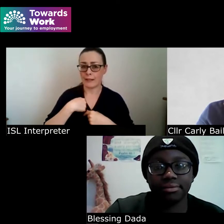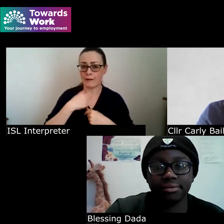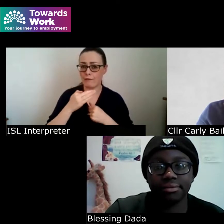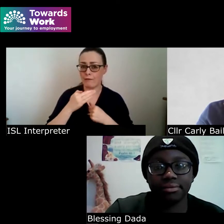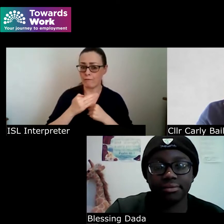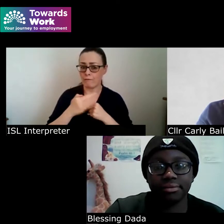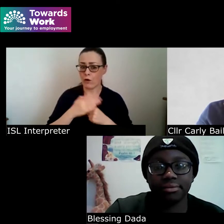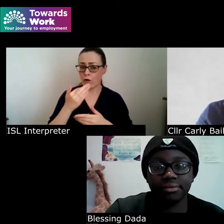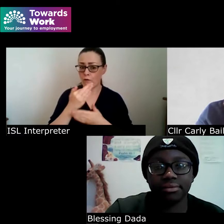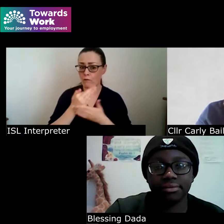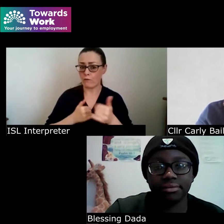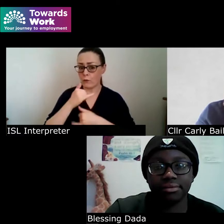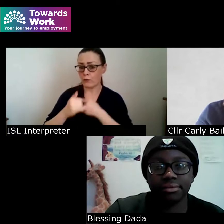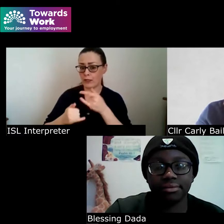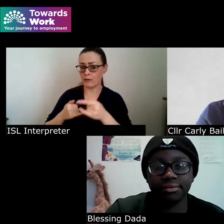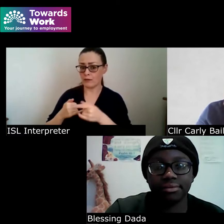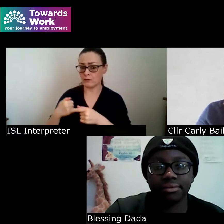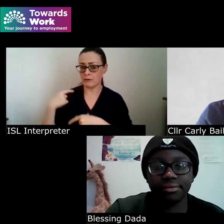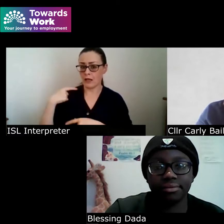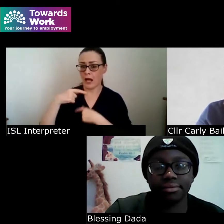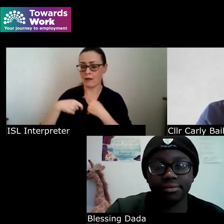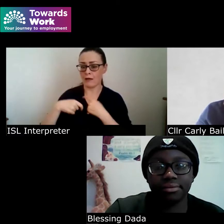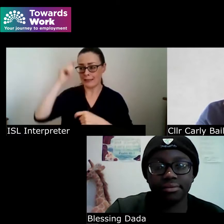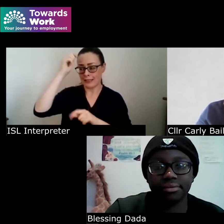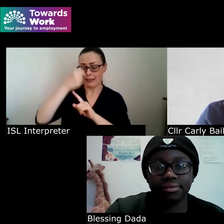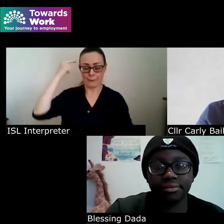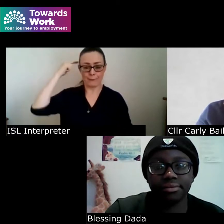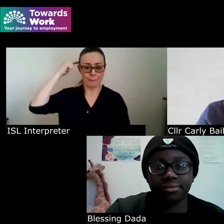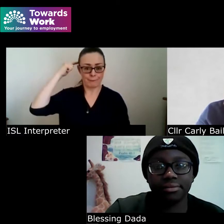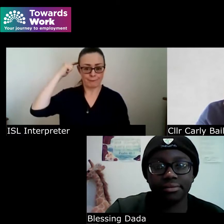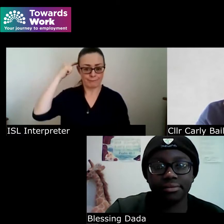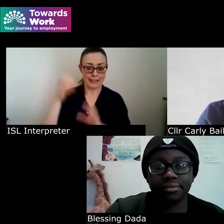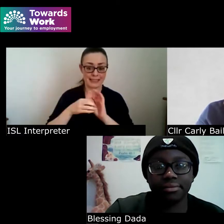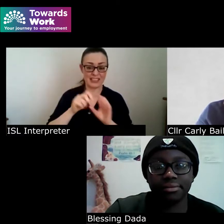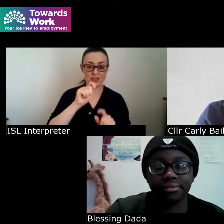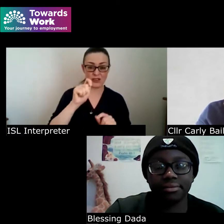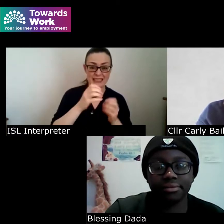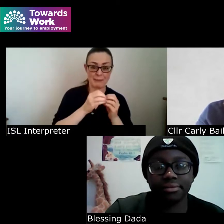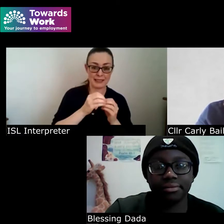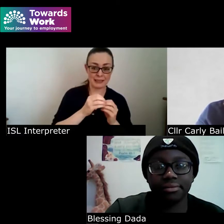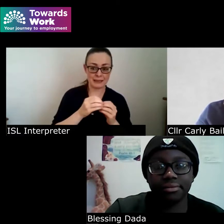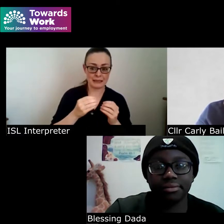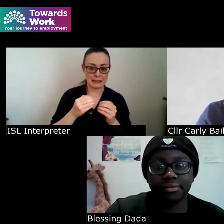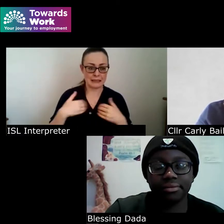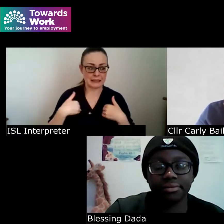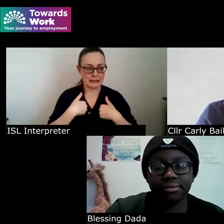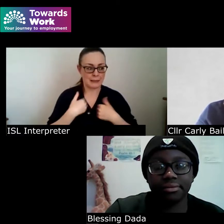Tracy mentioned was the disability allowance and the fear of losing the disability allowance and